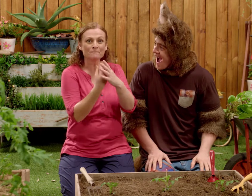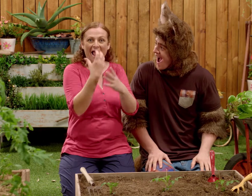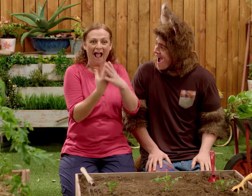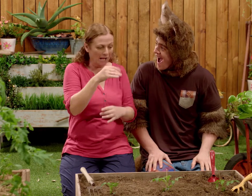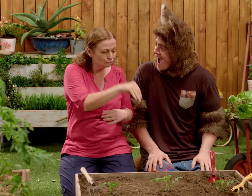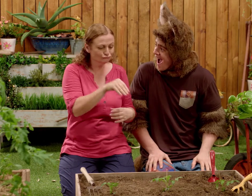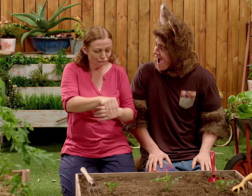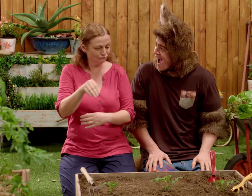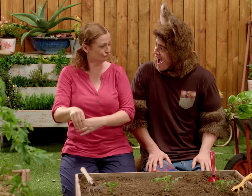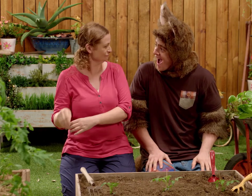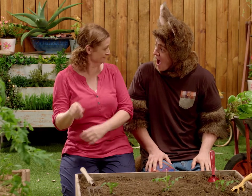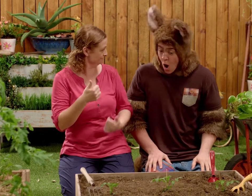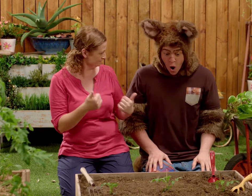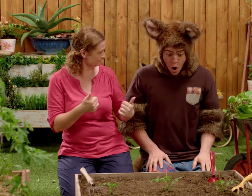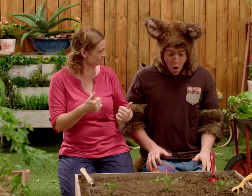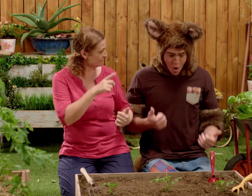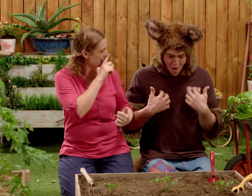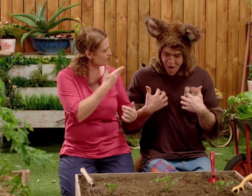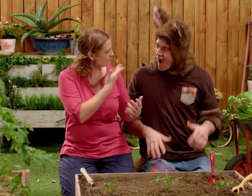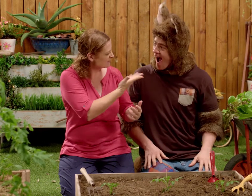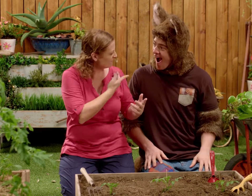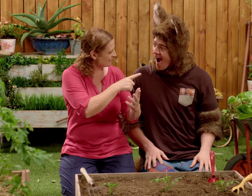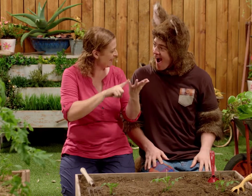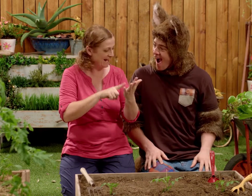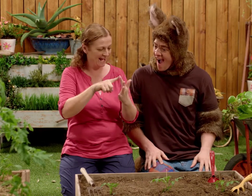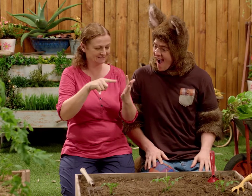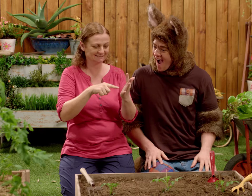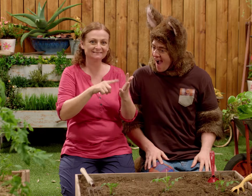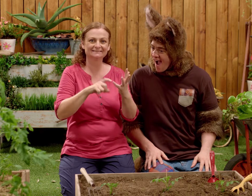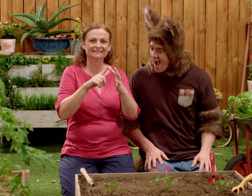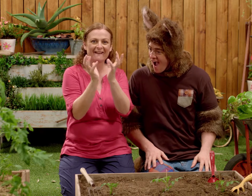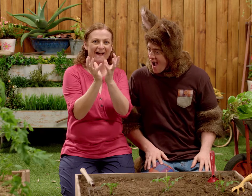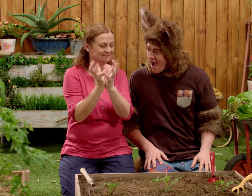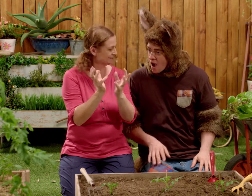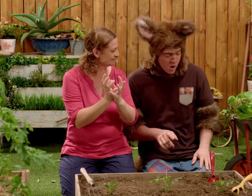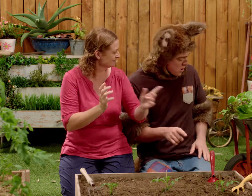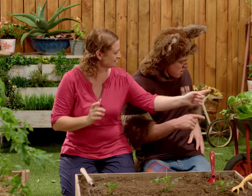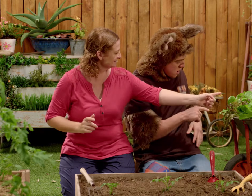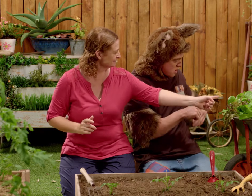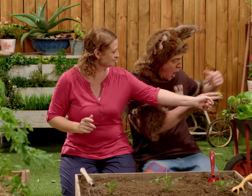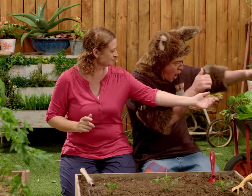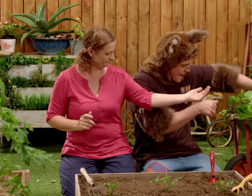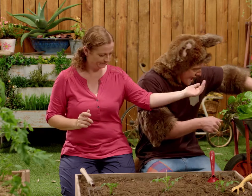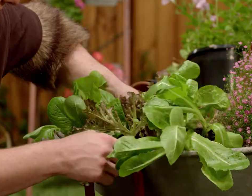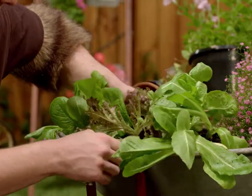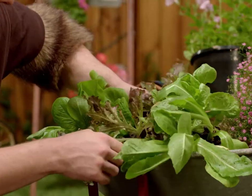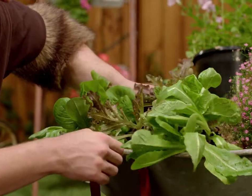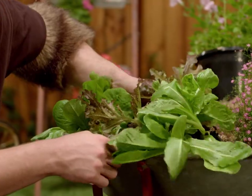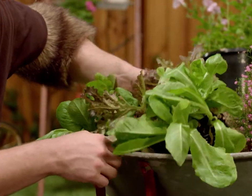We're going to plant some things. Okay? Can you pass me that lettuce that's just there? Okay.